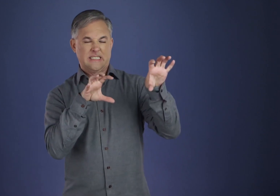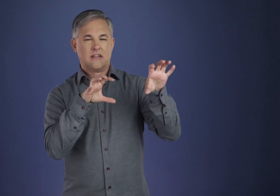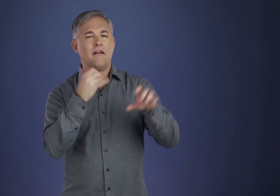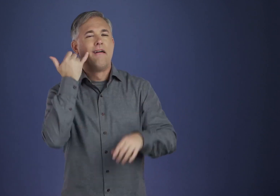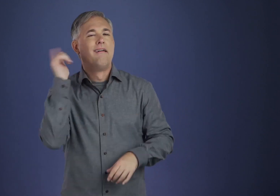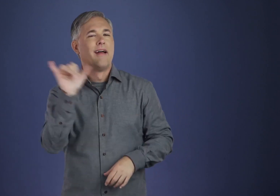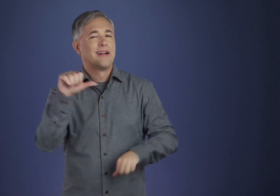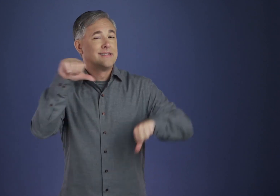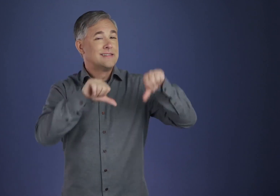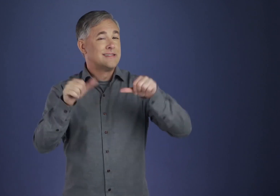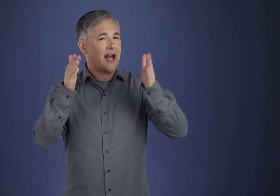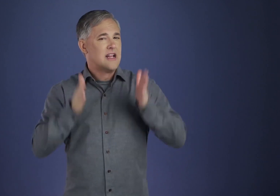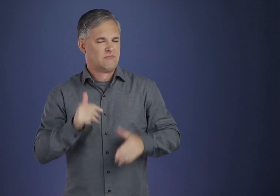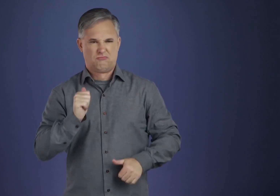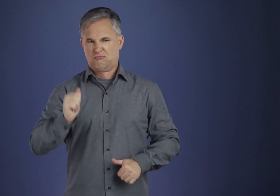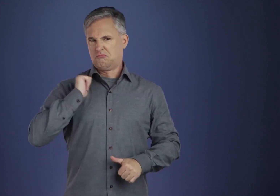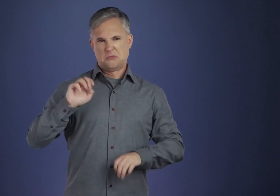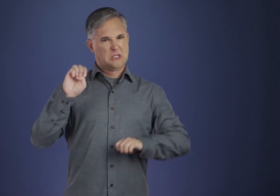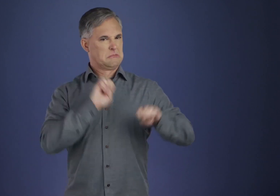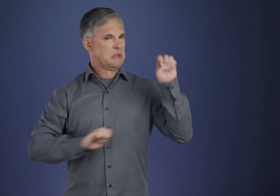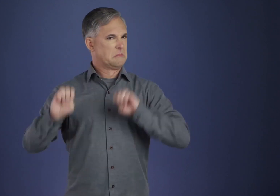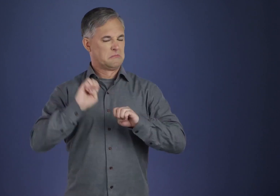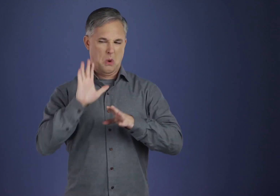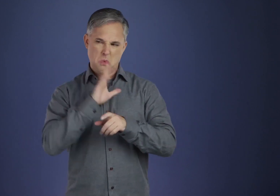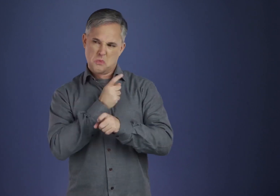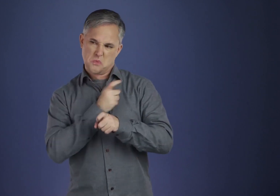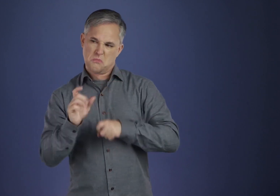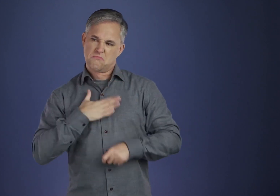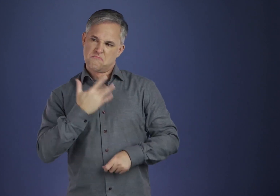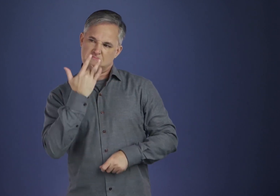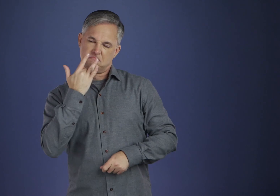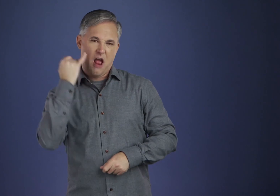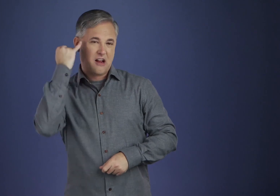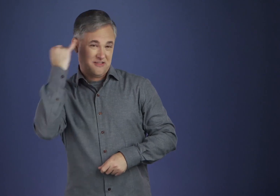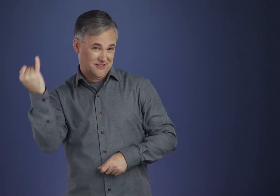who refused to perform a certain experiment lest it prove his pet theory wrong.